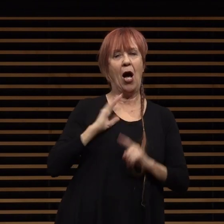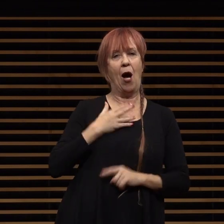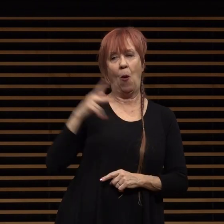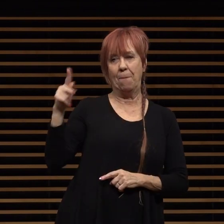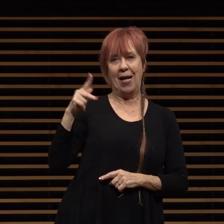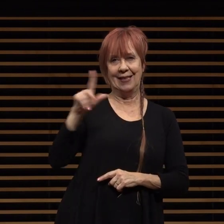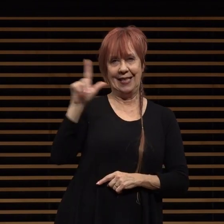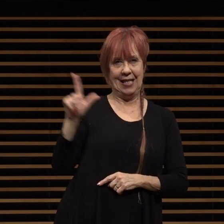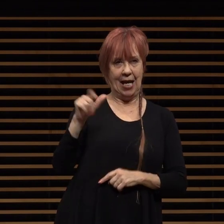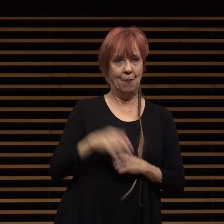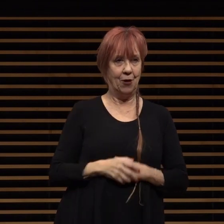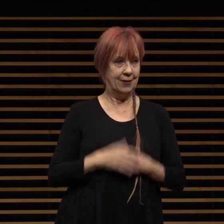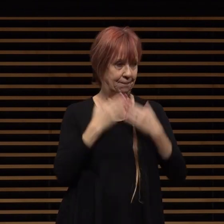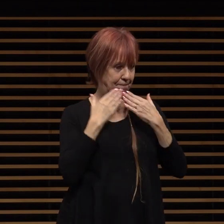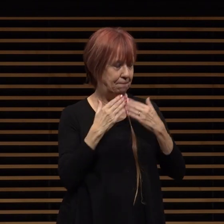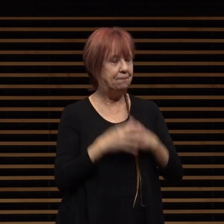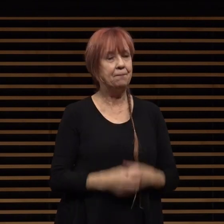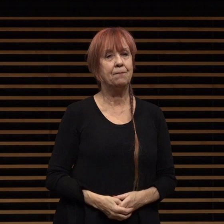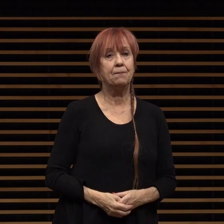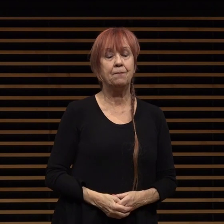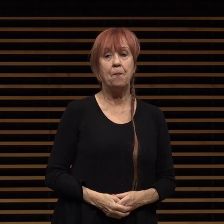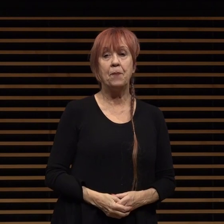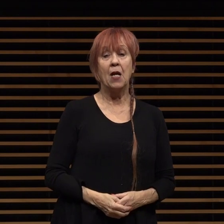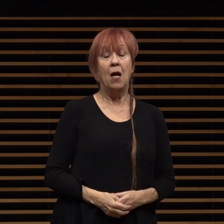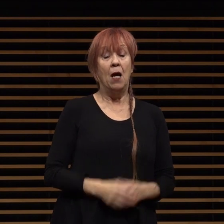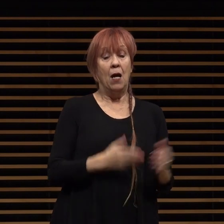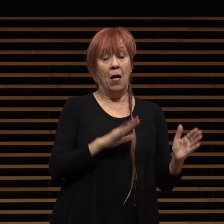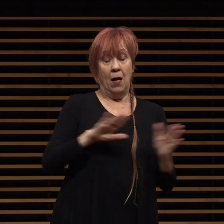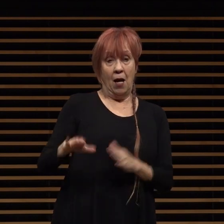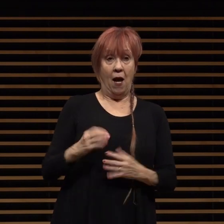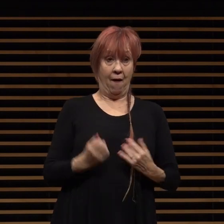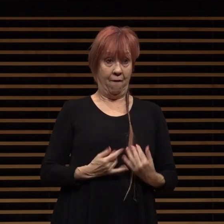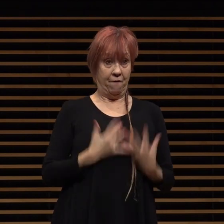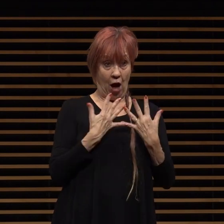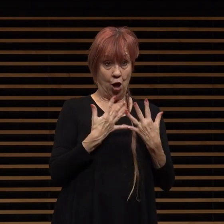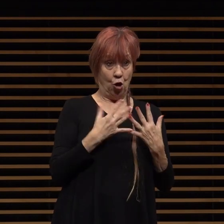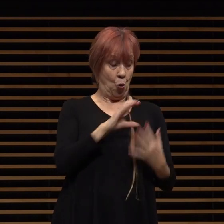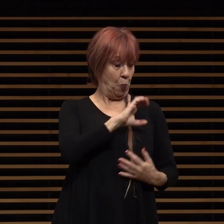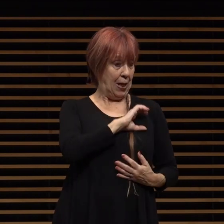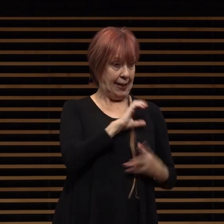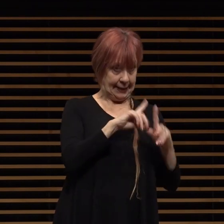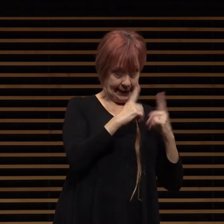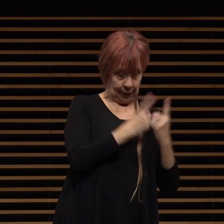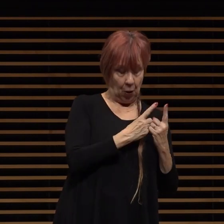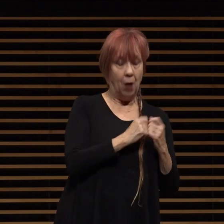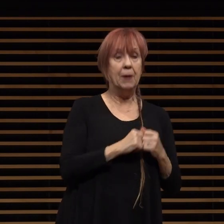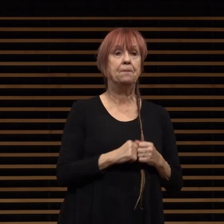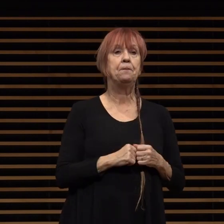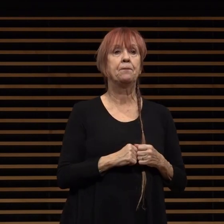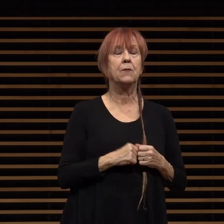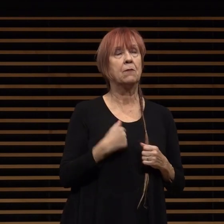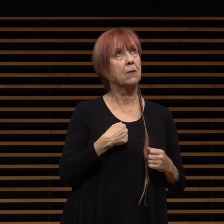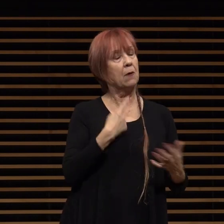thank you fire our fire and police department